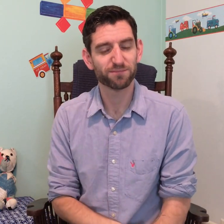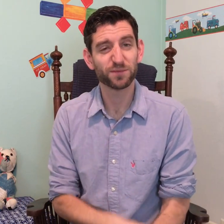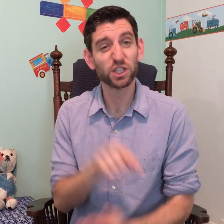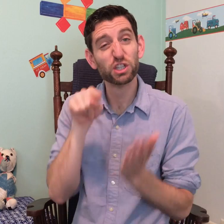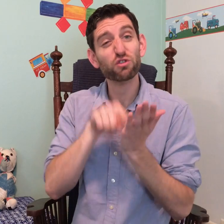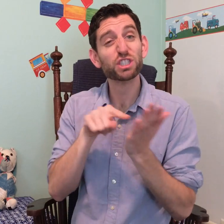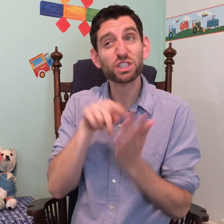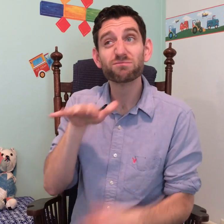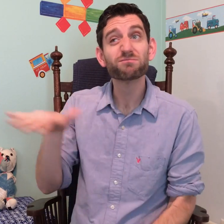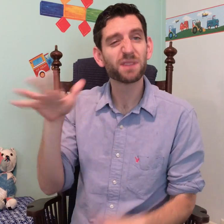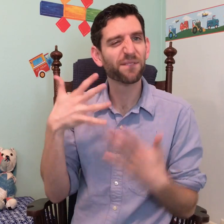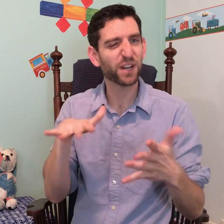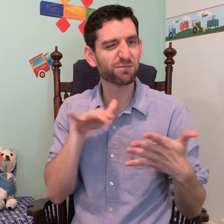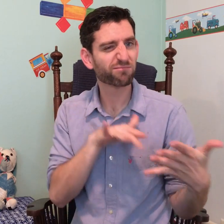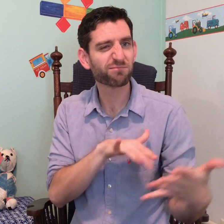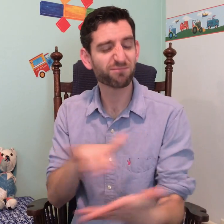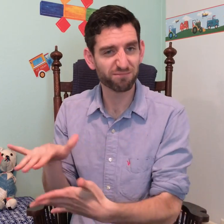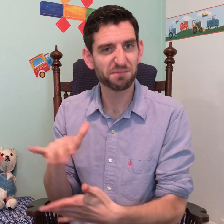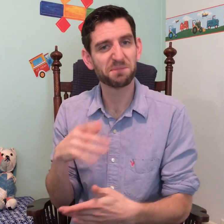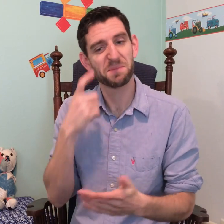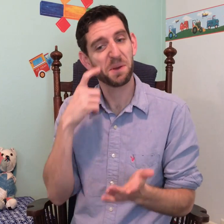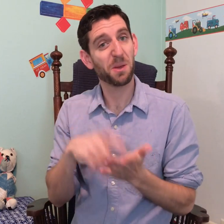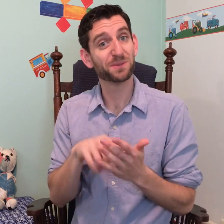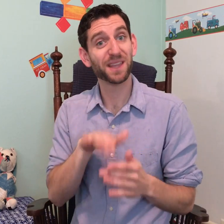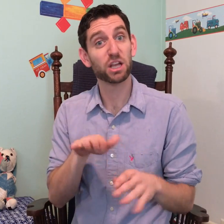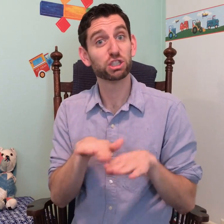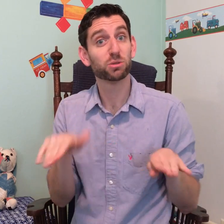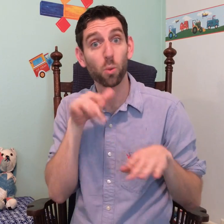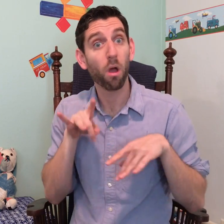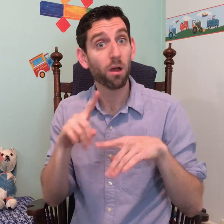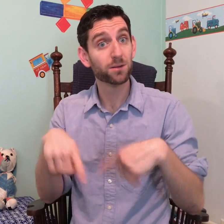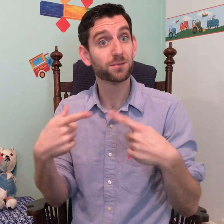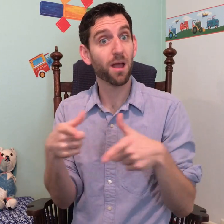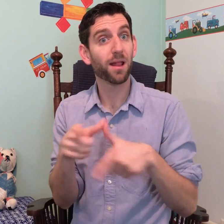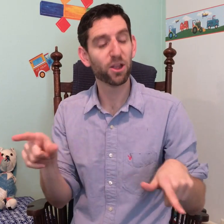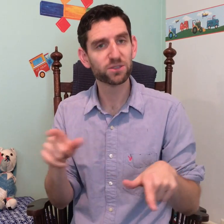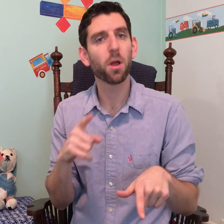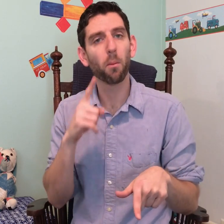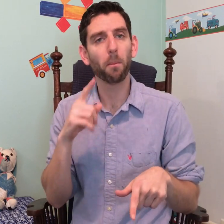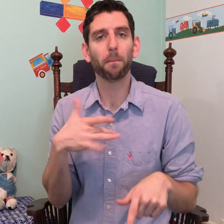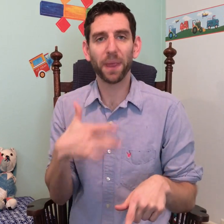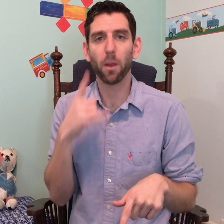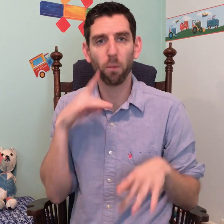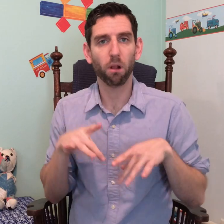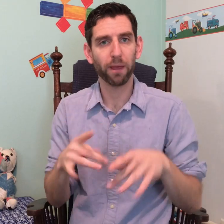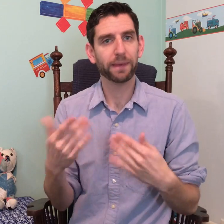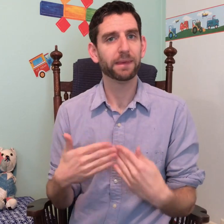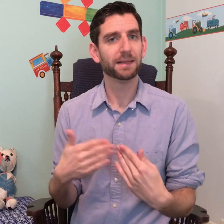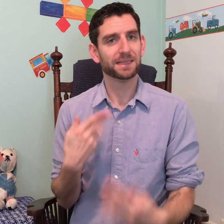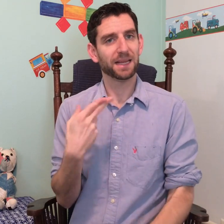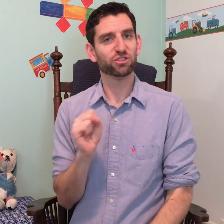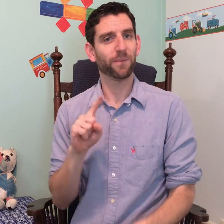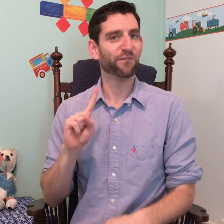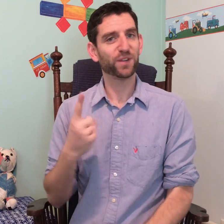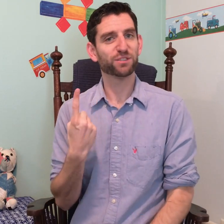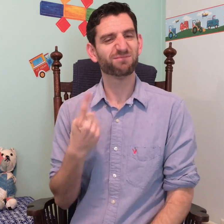Research has shown that children who learn sign language tend to pick up the easier, less marked handshapes first